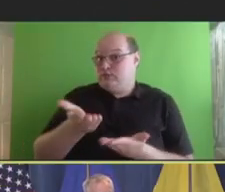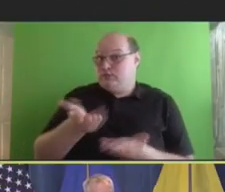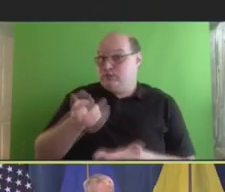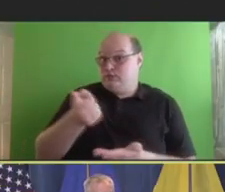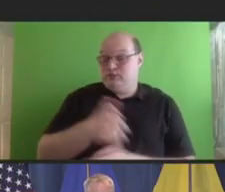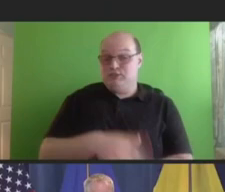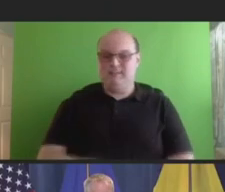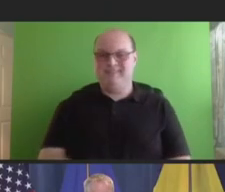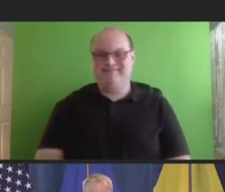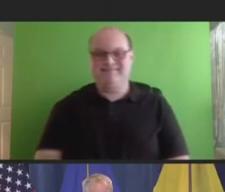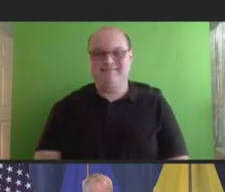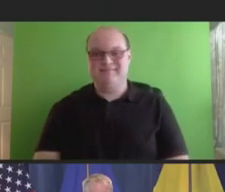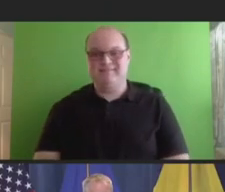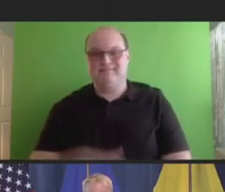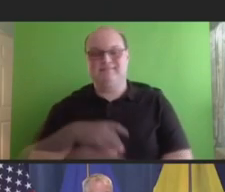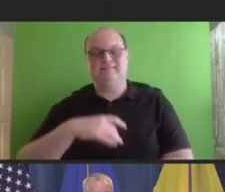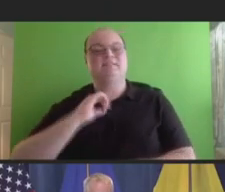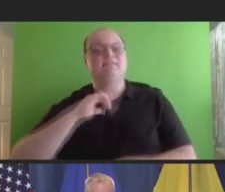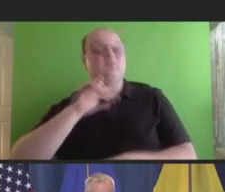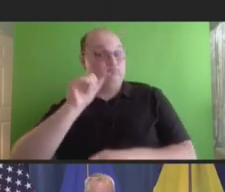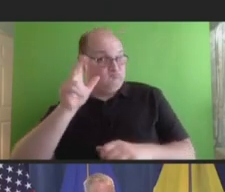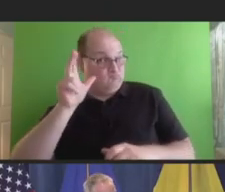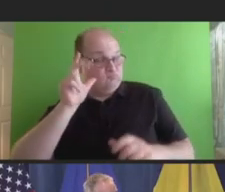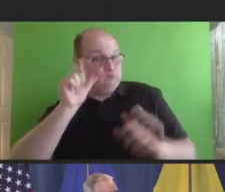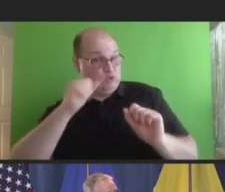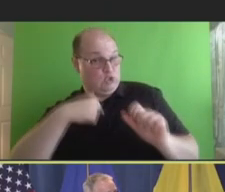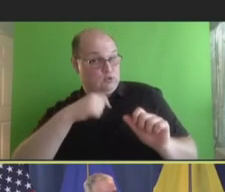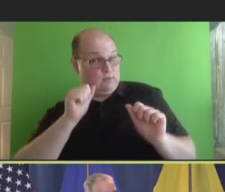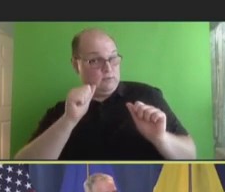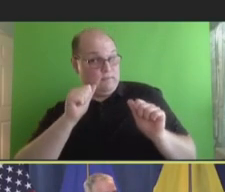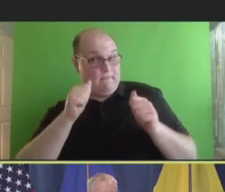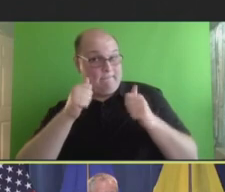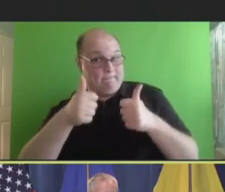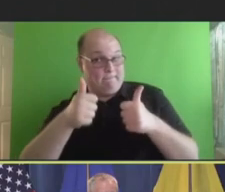Robert Hopkins, Jr.: We hear you, Anne. You have the floor.